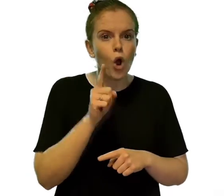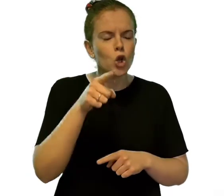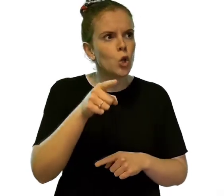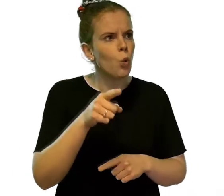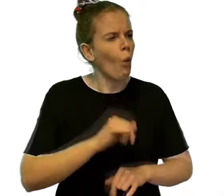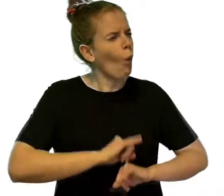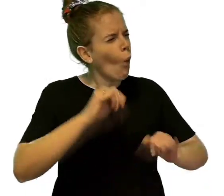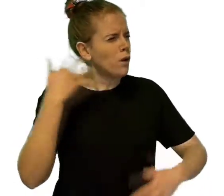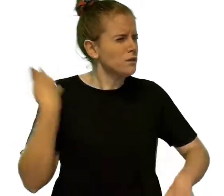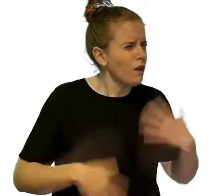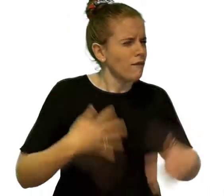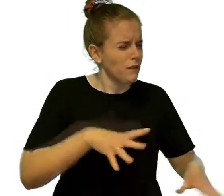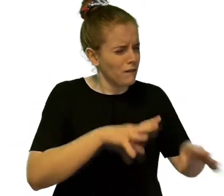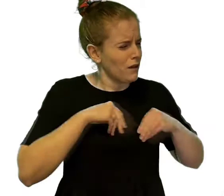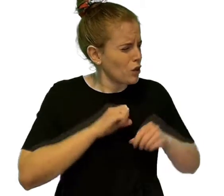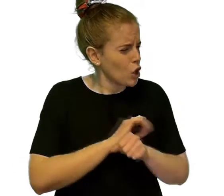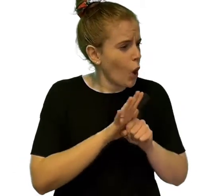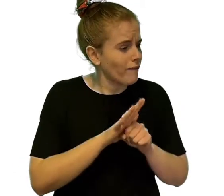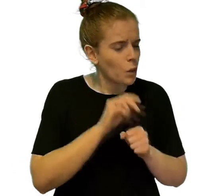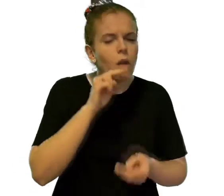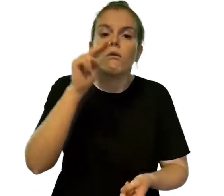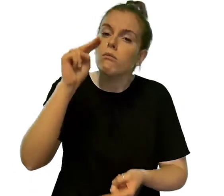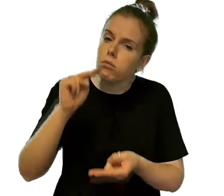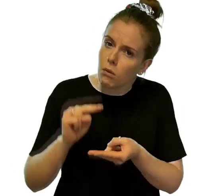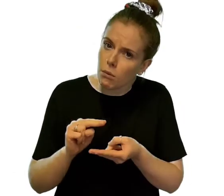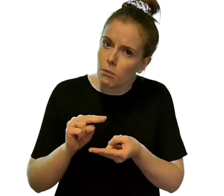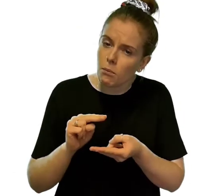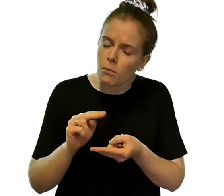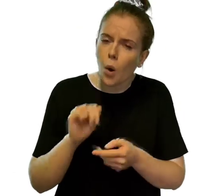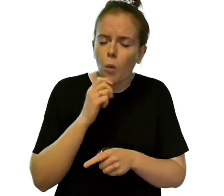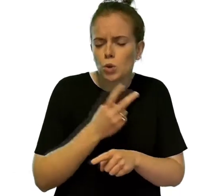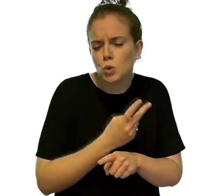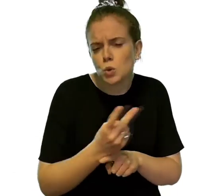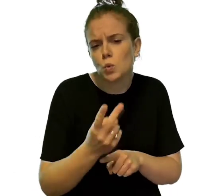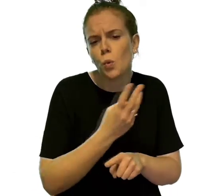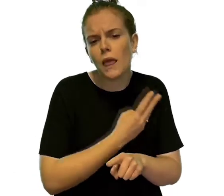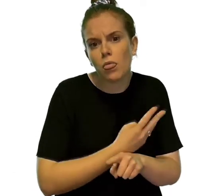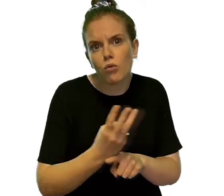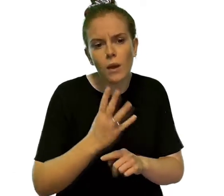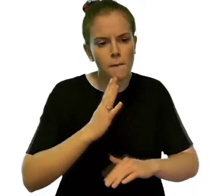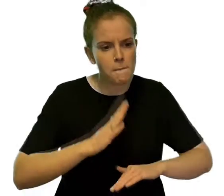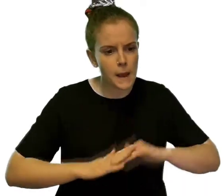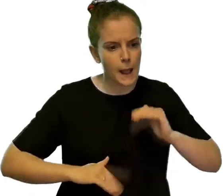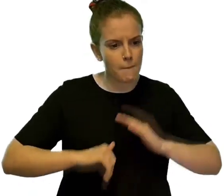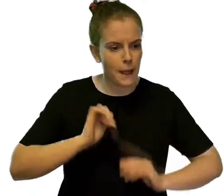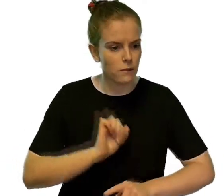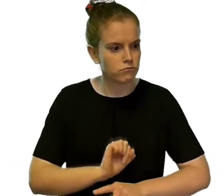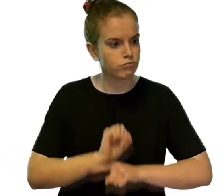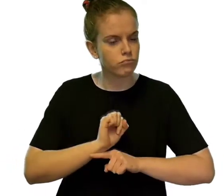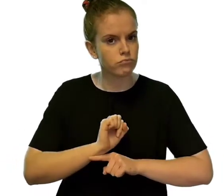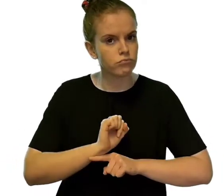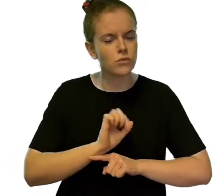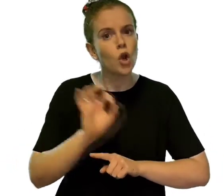It does take a few weeks to build up your protection, no vaccine can completely protect you.